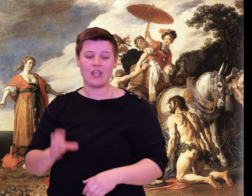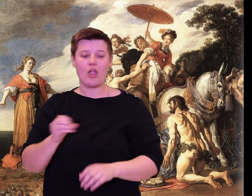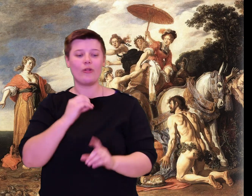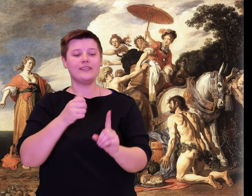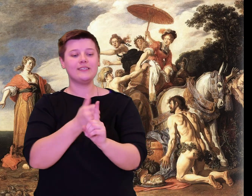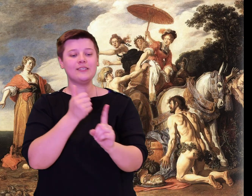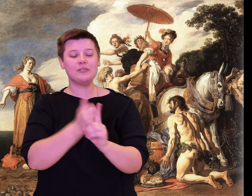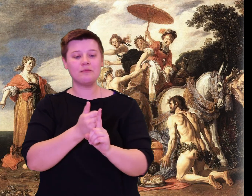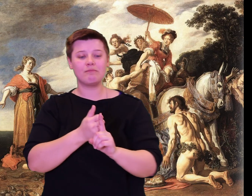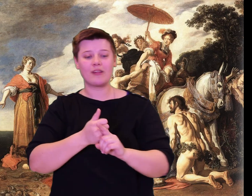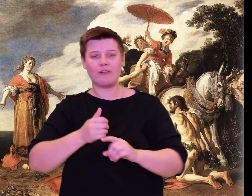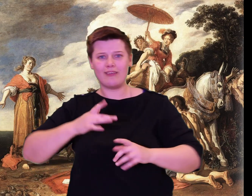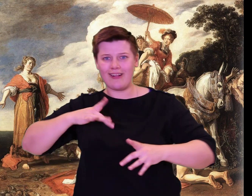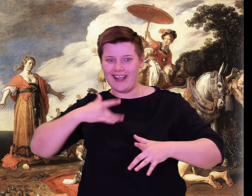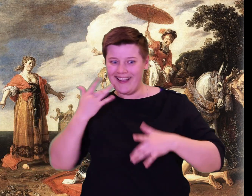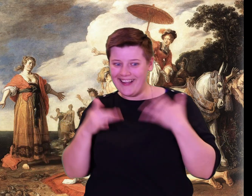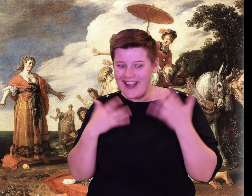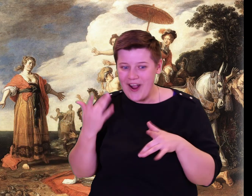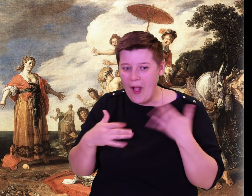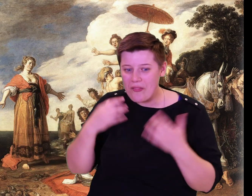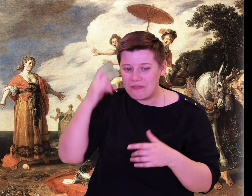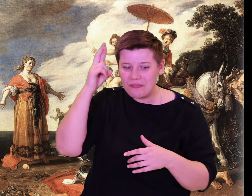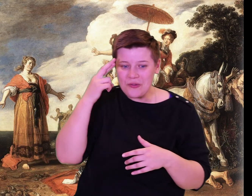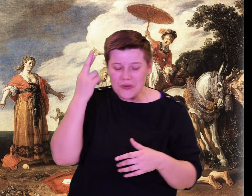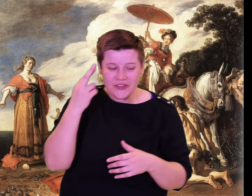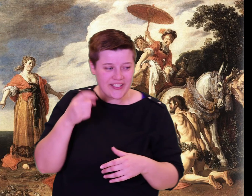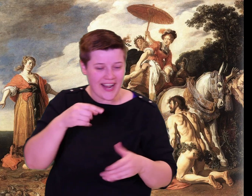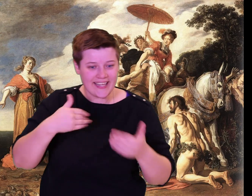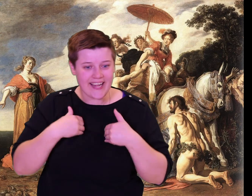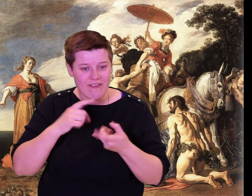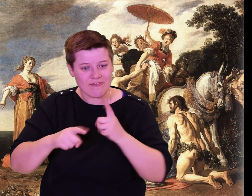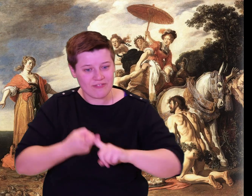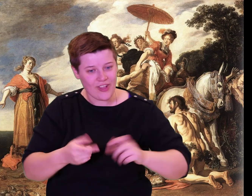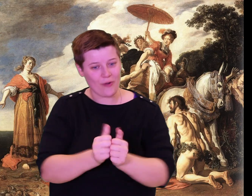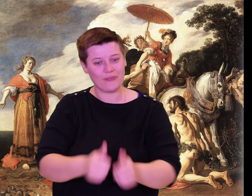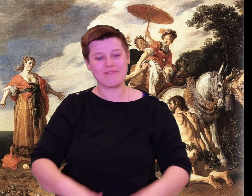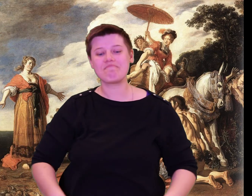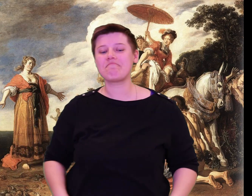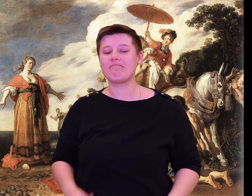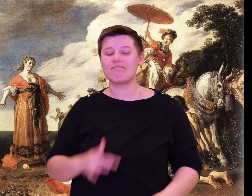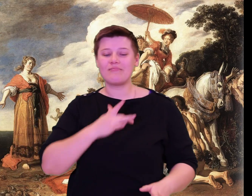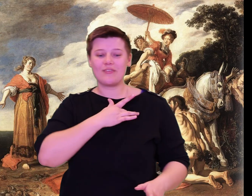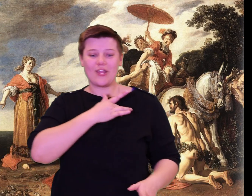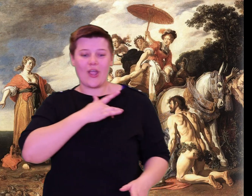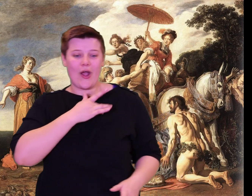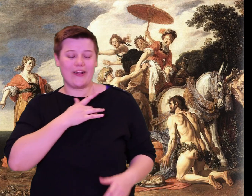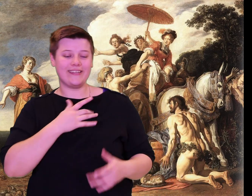It is far ahead of all the others. You may celebrate! You won this round, and